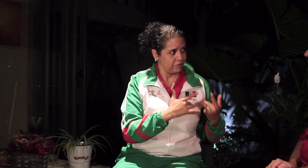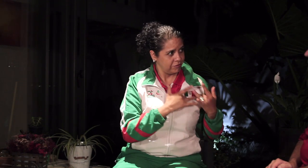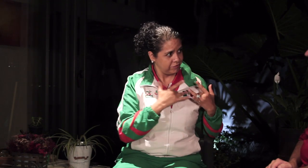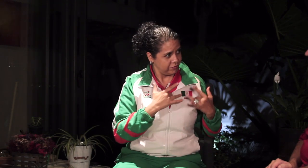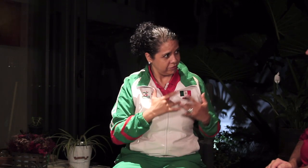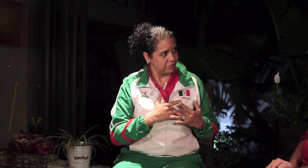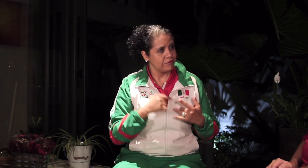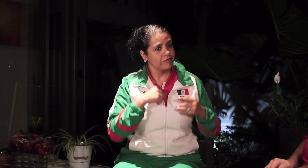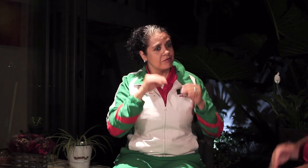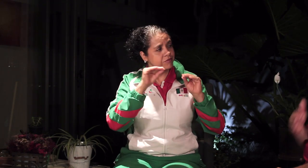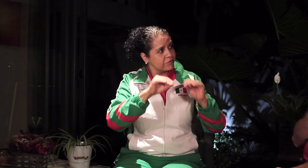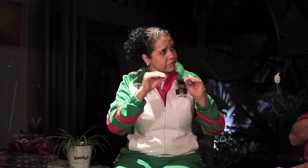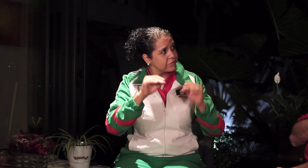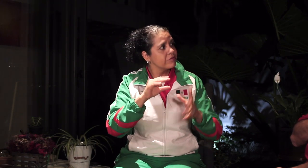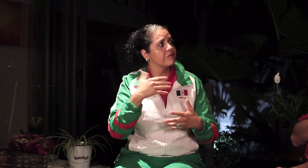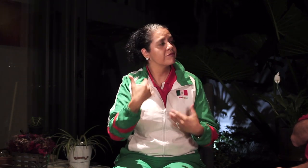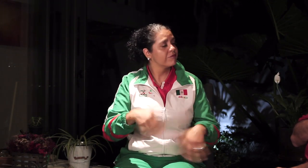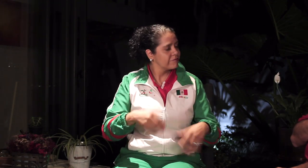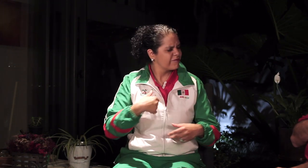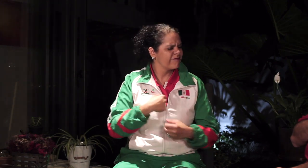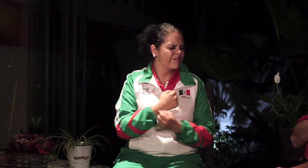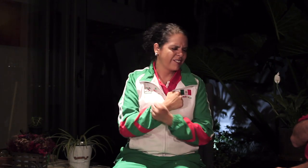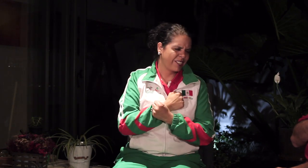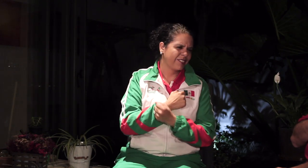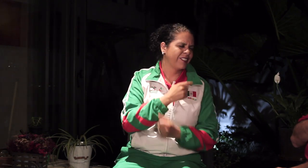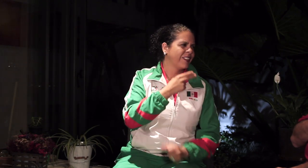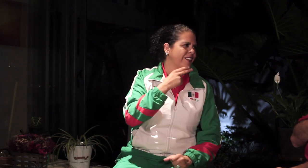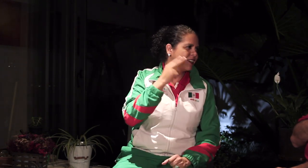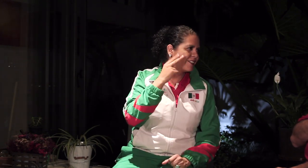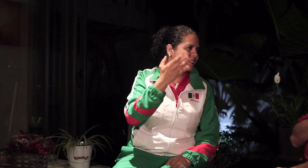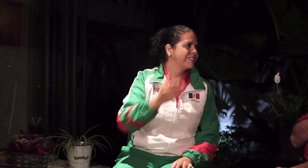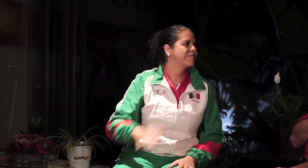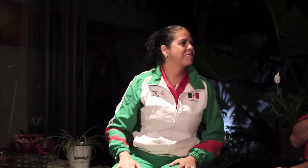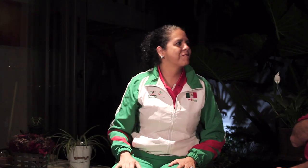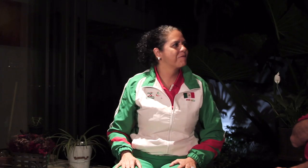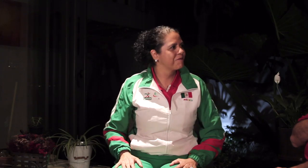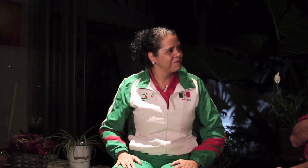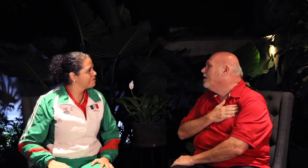I volunteer, by heart, to coach them. I love Deaf people.